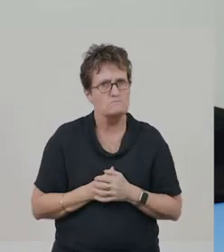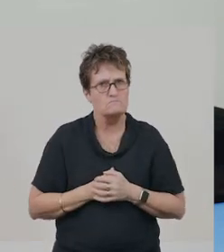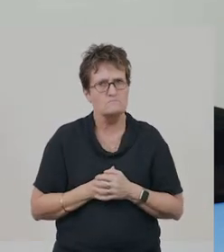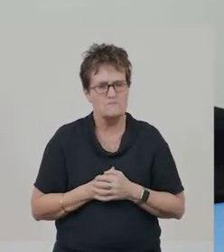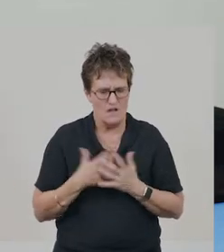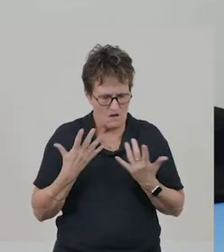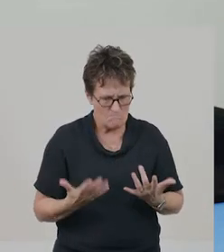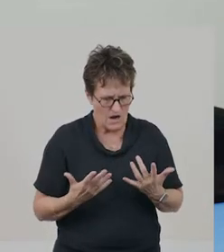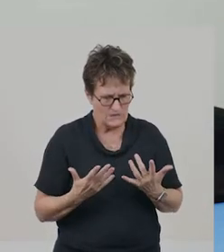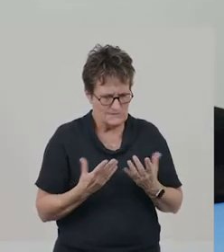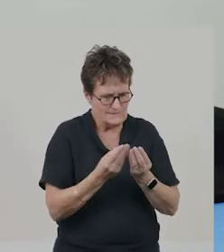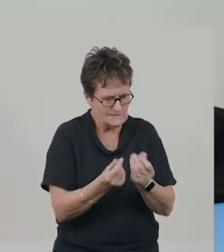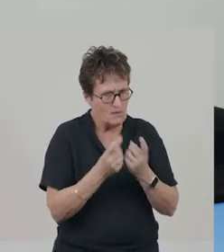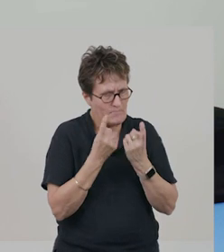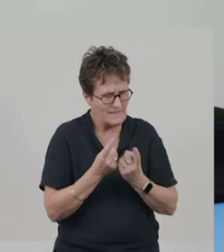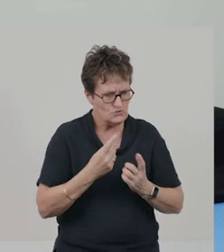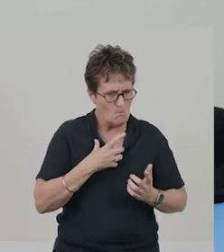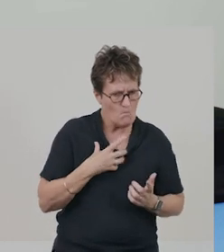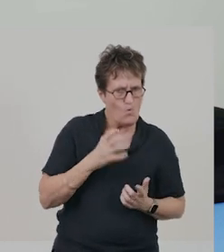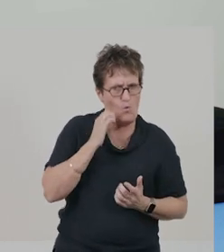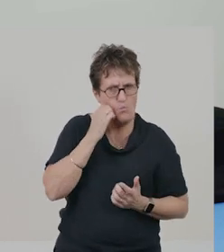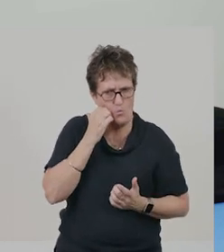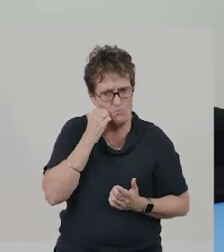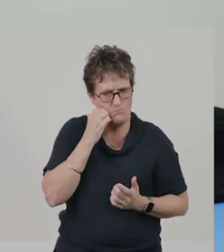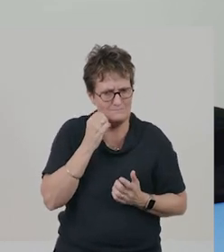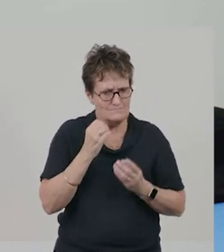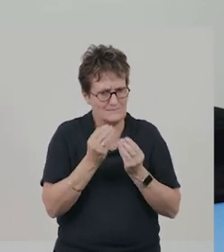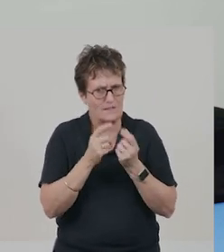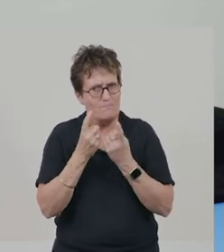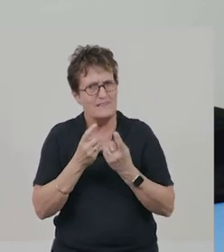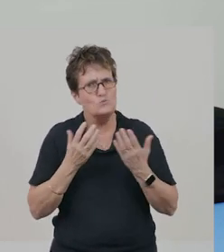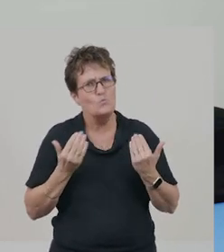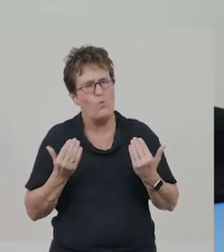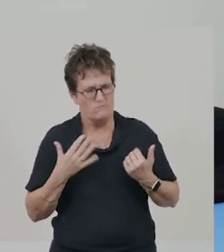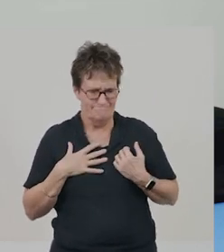But the data showed some things were warmer, and some were cooler.